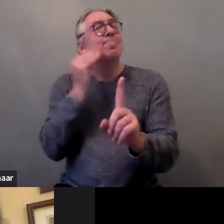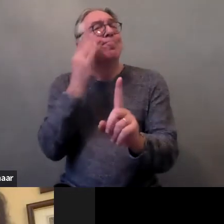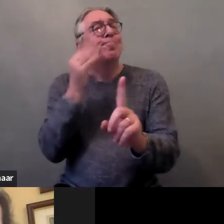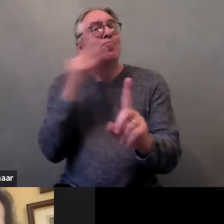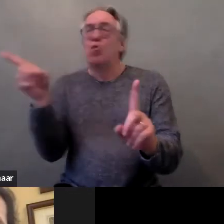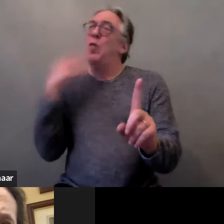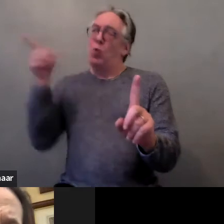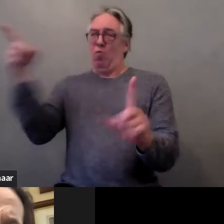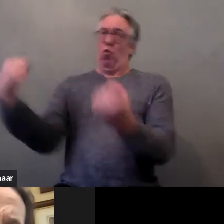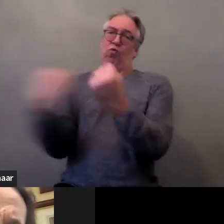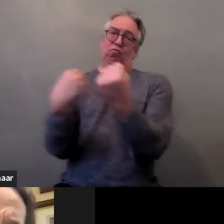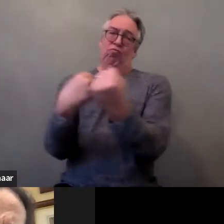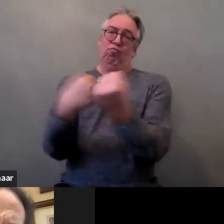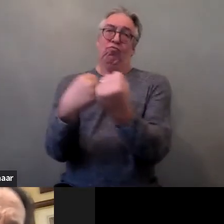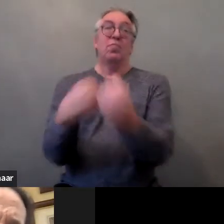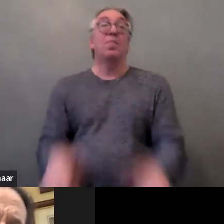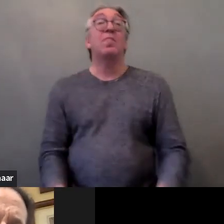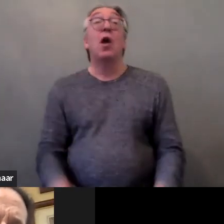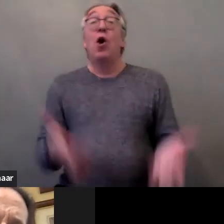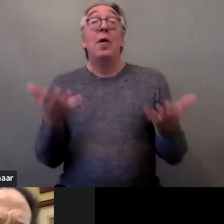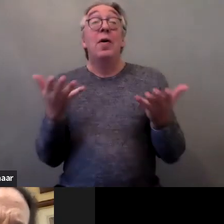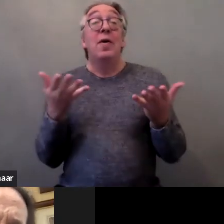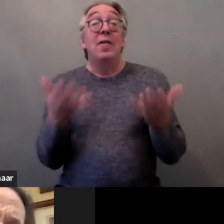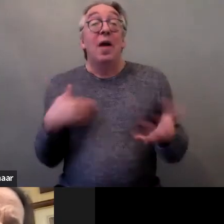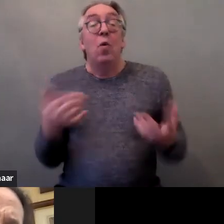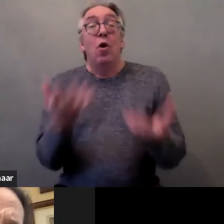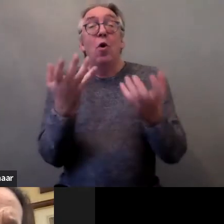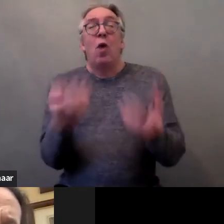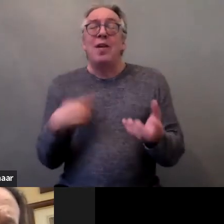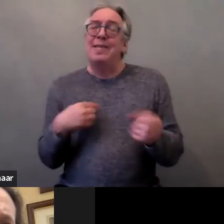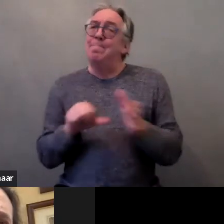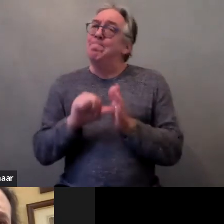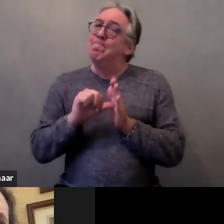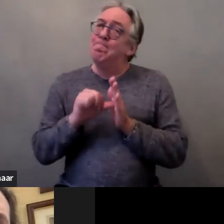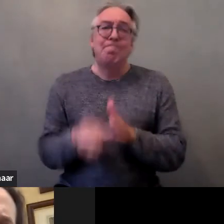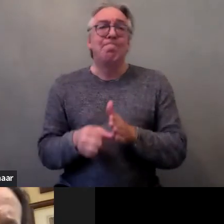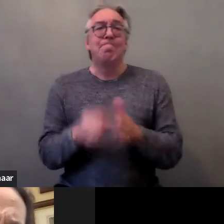So, I’d like to take this opportunity to express our congratulations